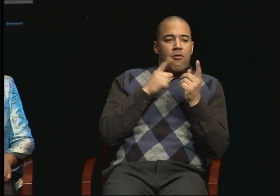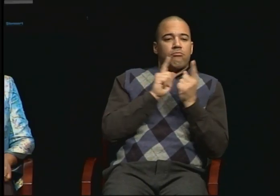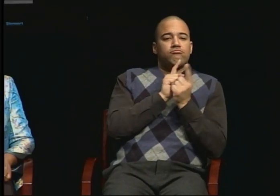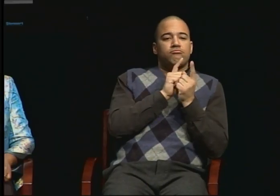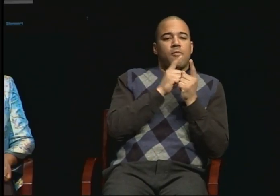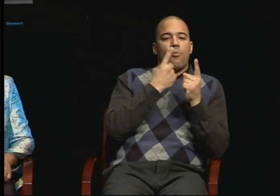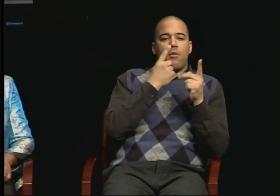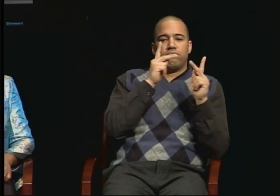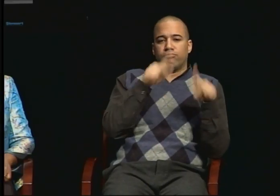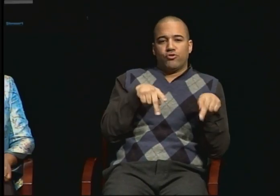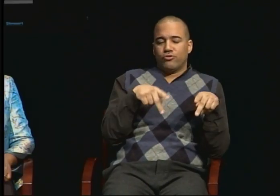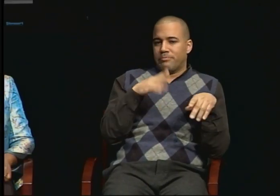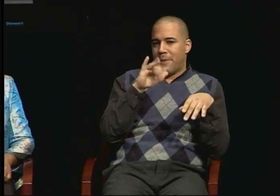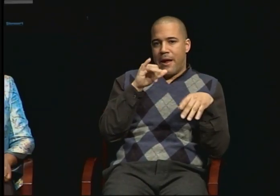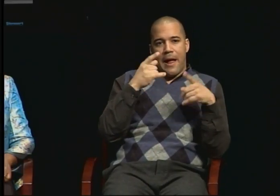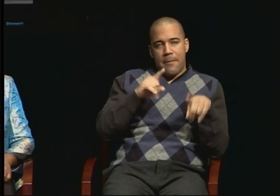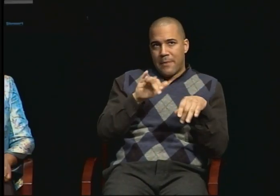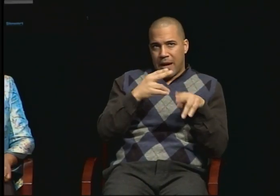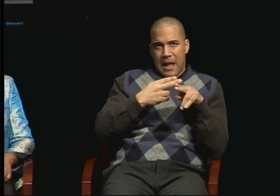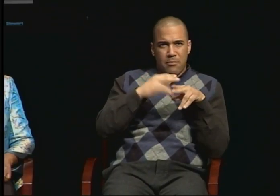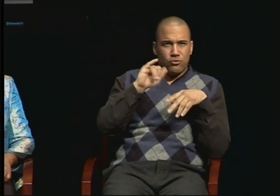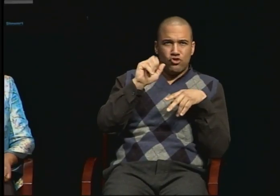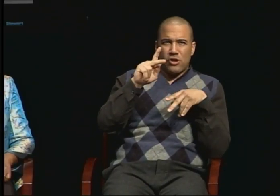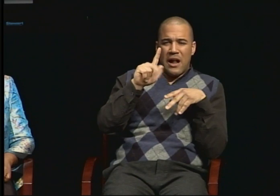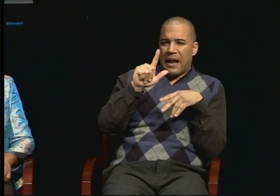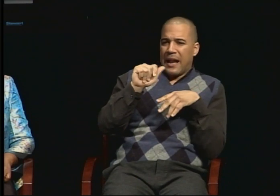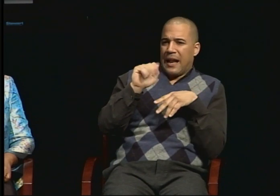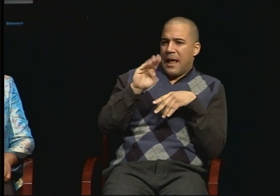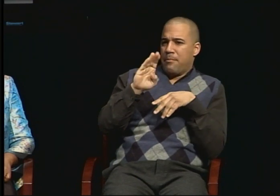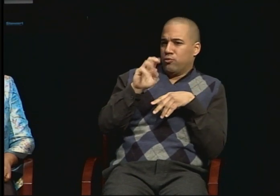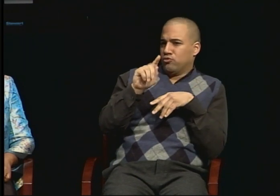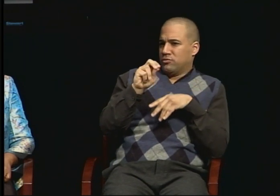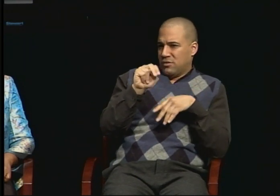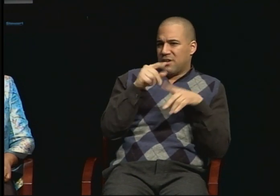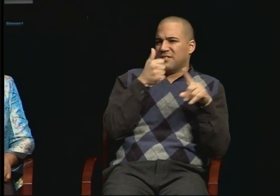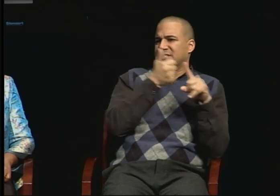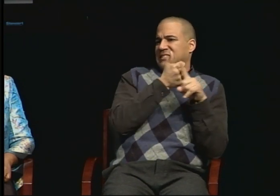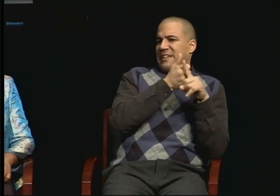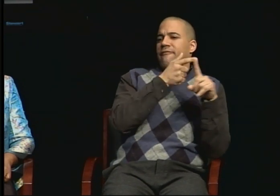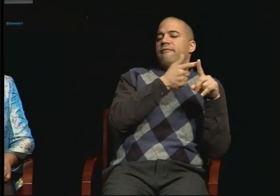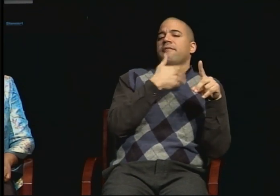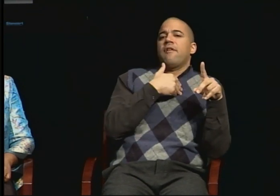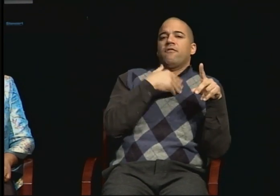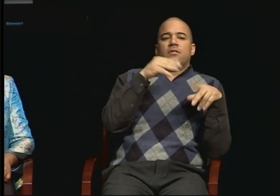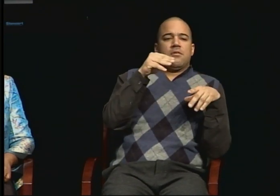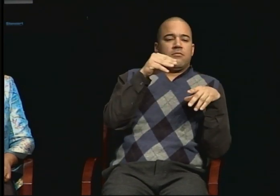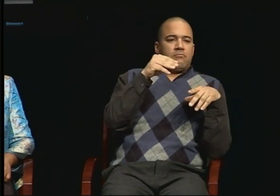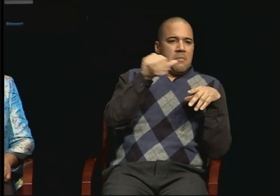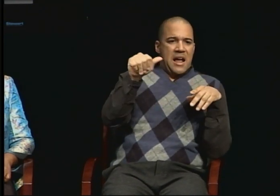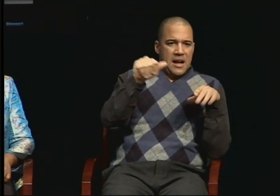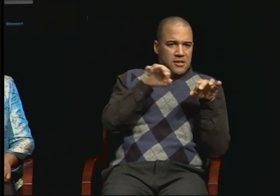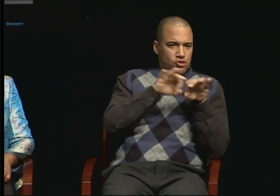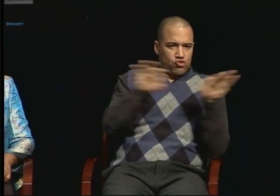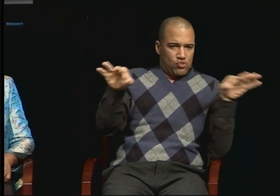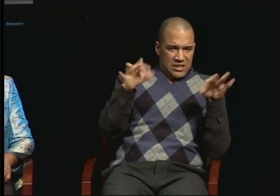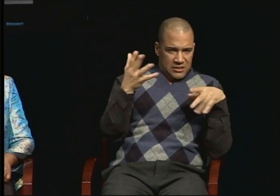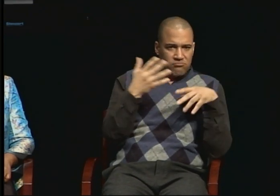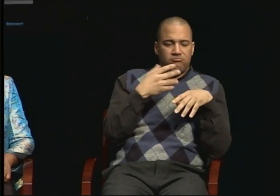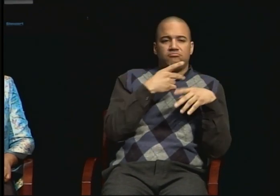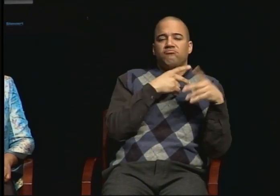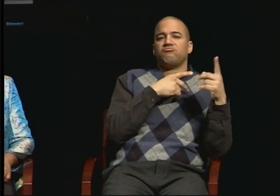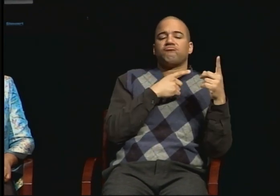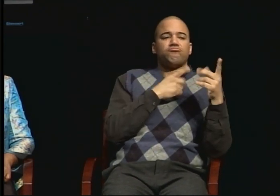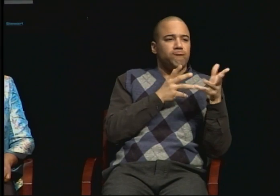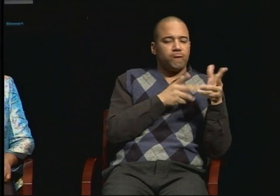And he already had a master's degree